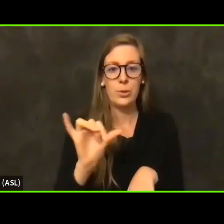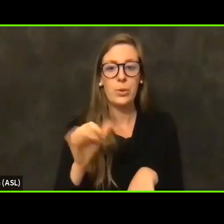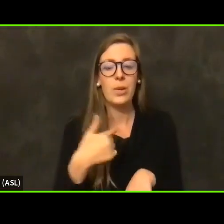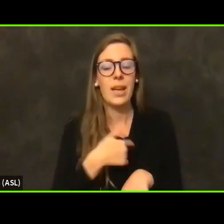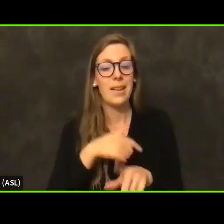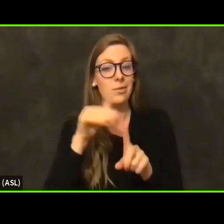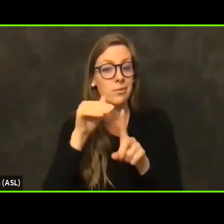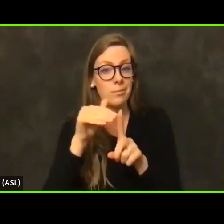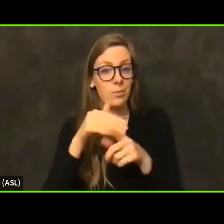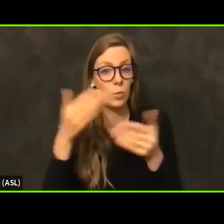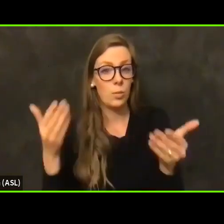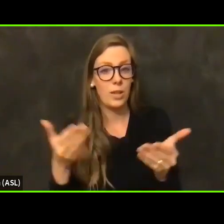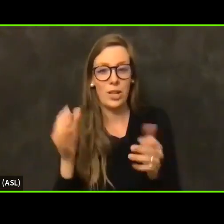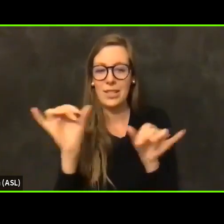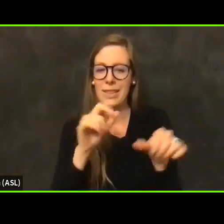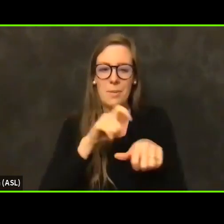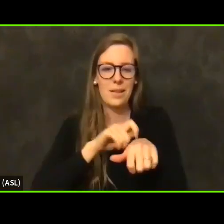We'll be here same time, same place next week.